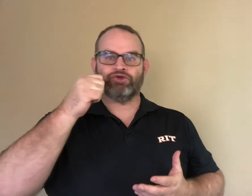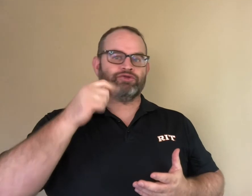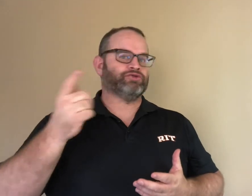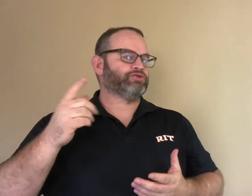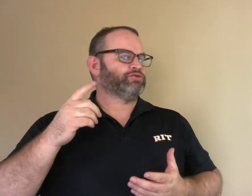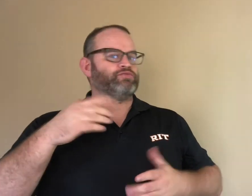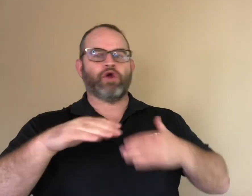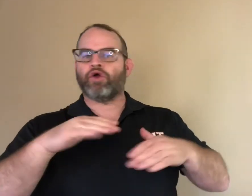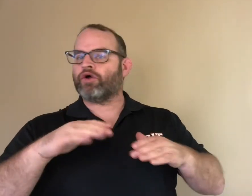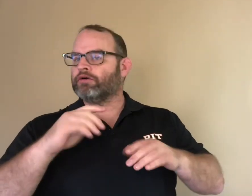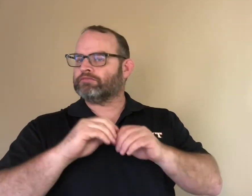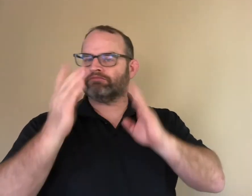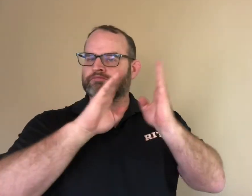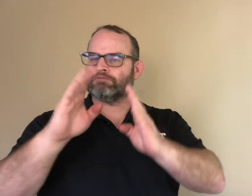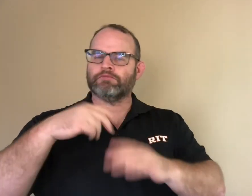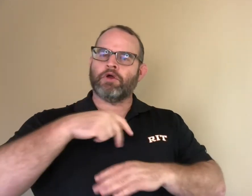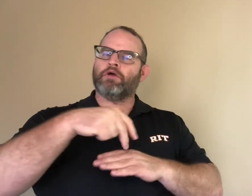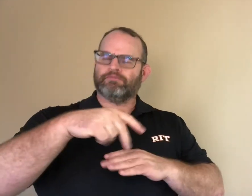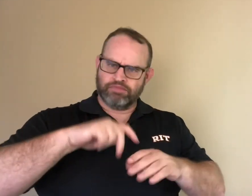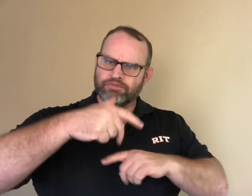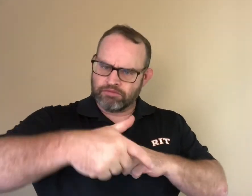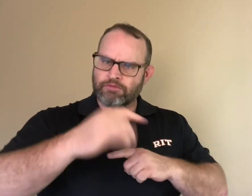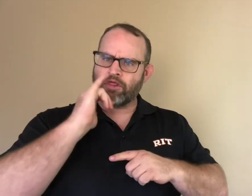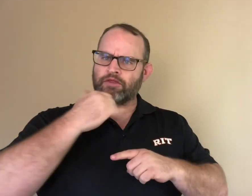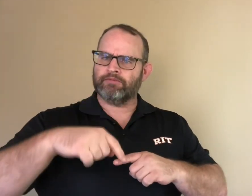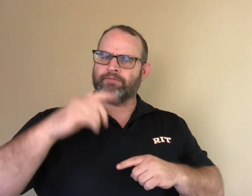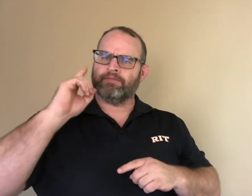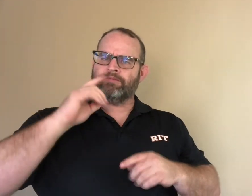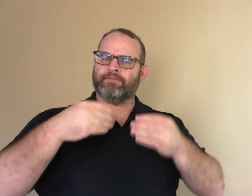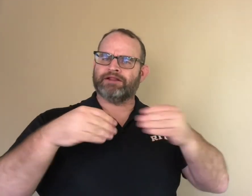She then sees heaps of plastic bottles all over. That becomes her problem that she wants to solve.